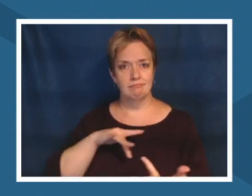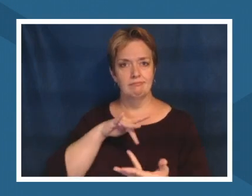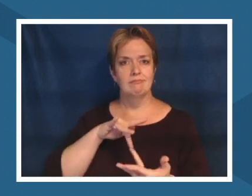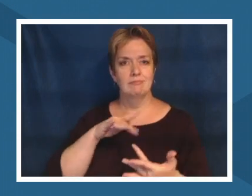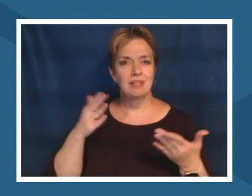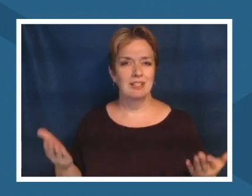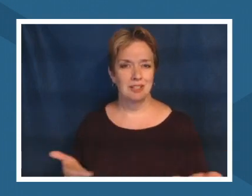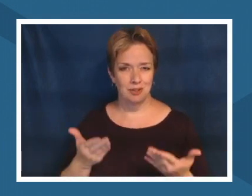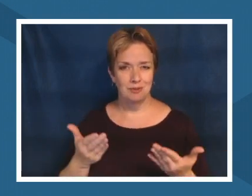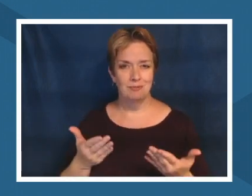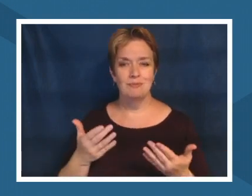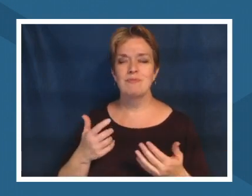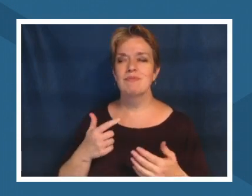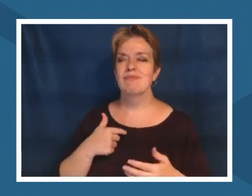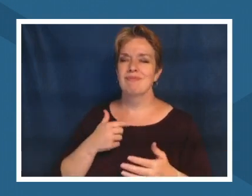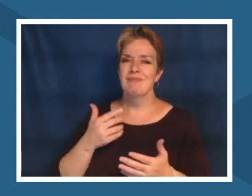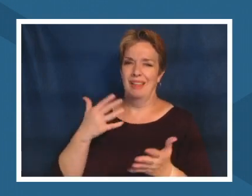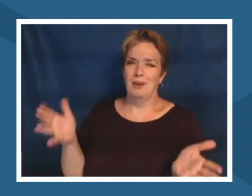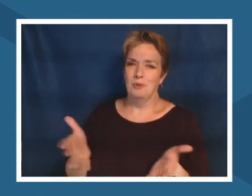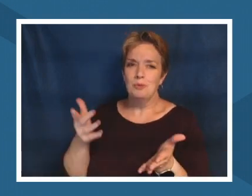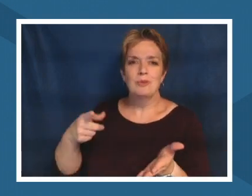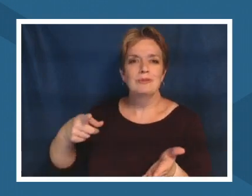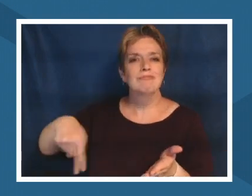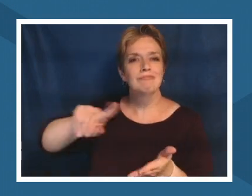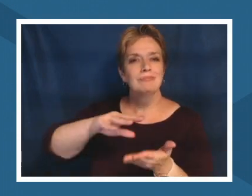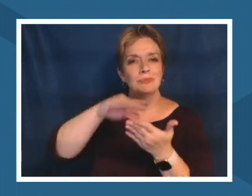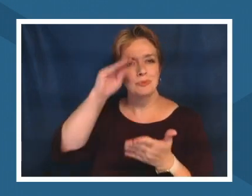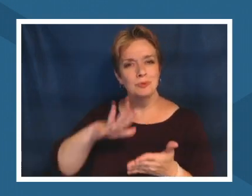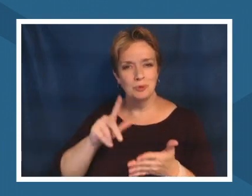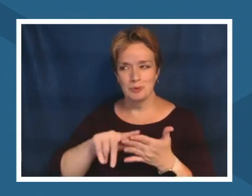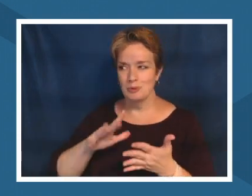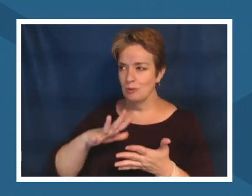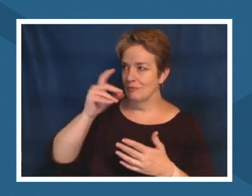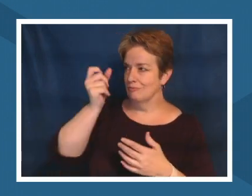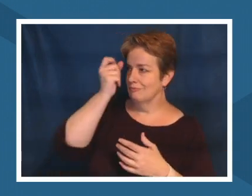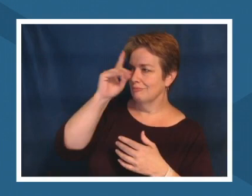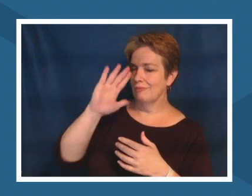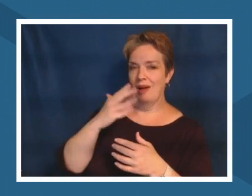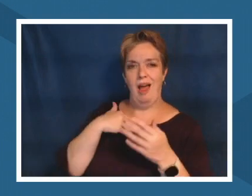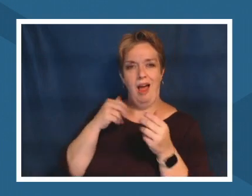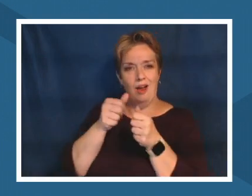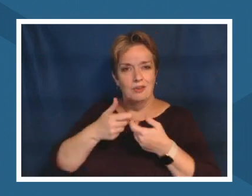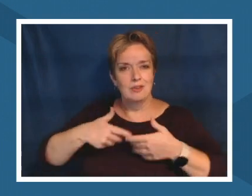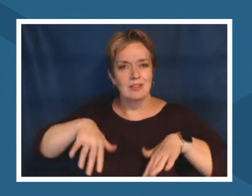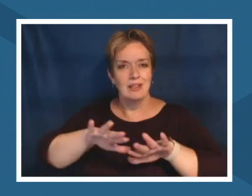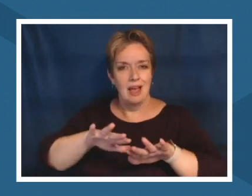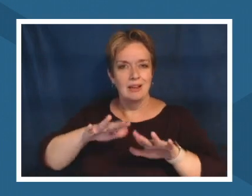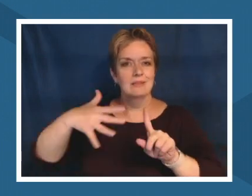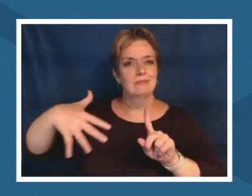area around us to get to know where they fit in in this piece because all are